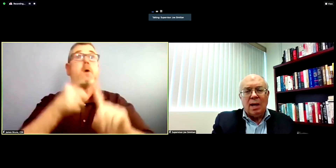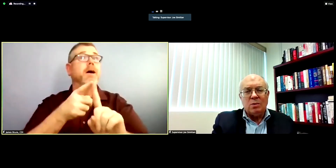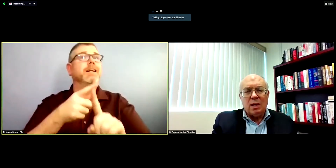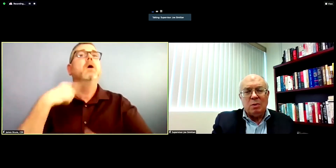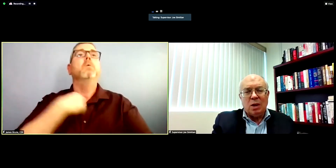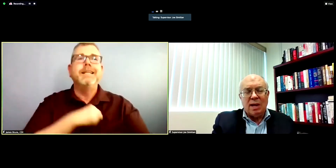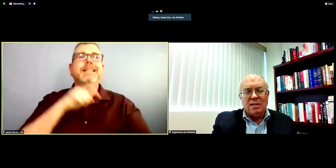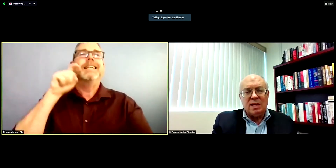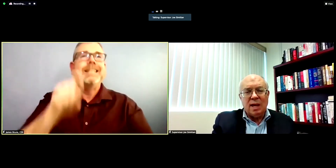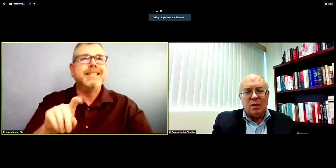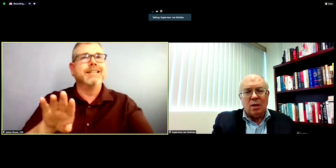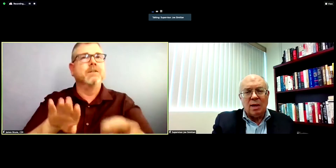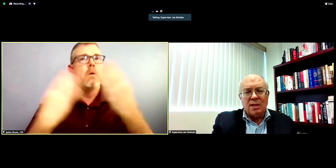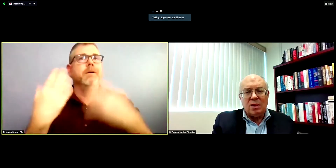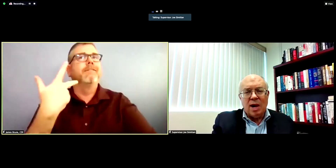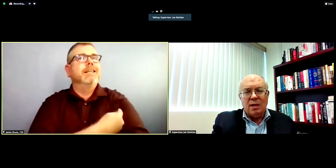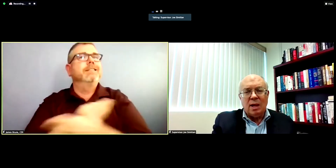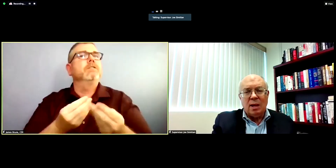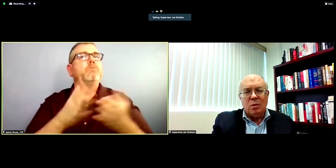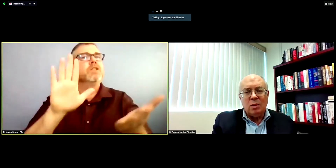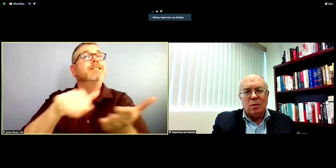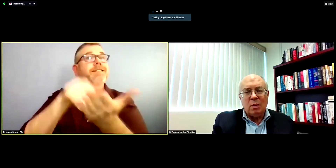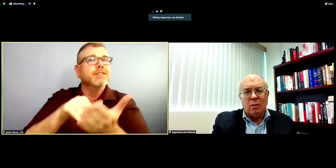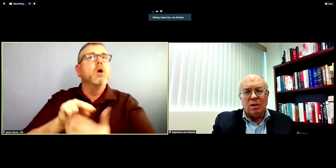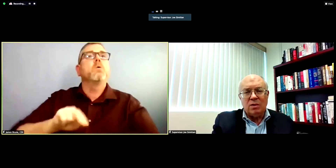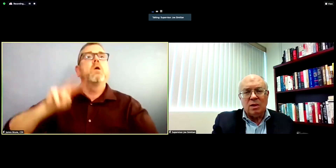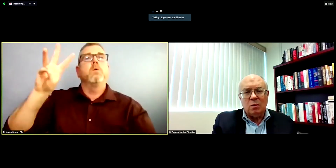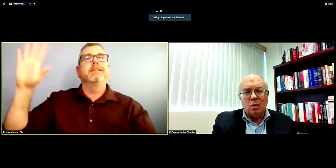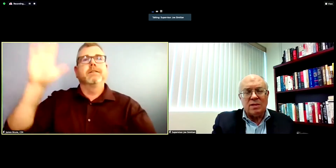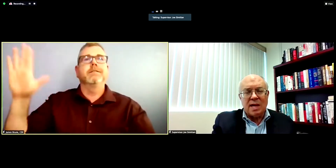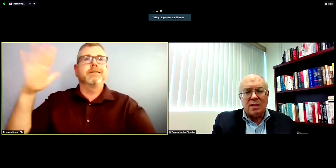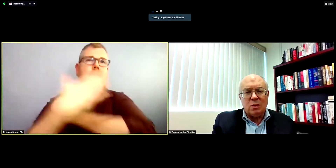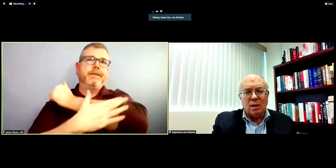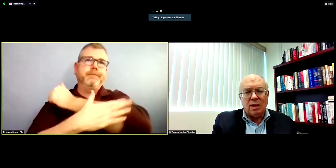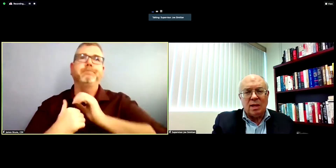as we put our heads together and thought "who can we work with to roll this out as quickly and